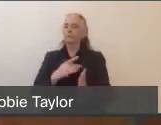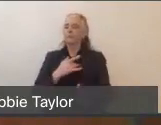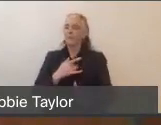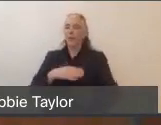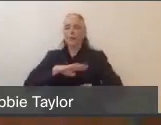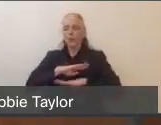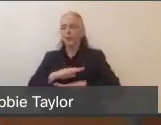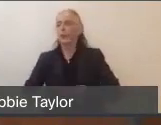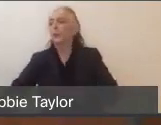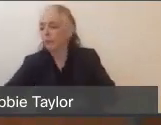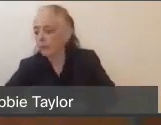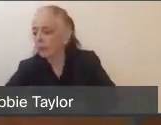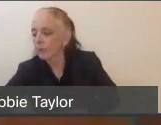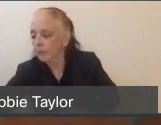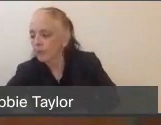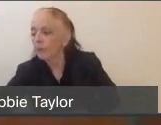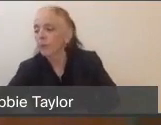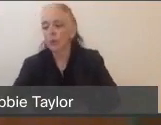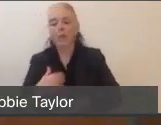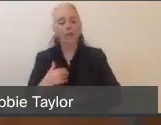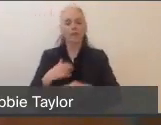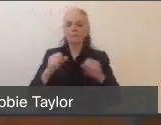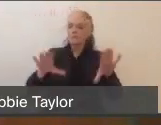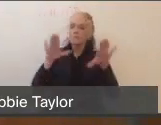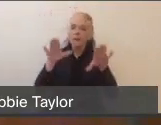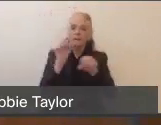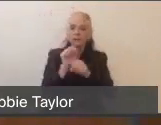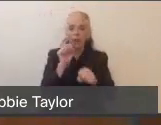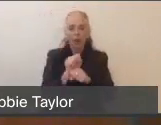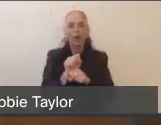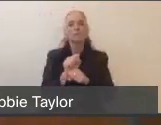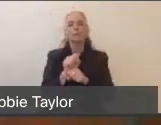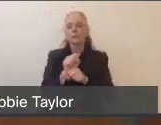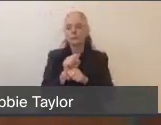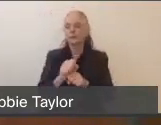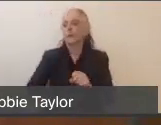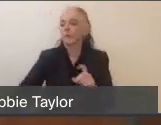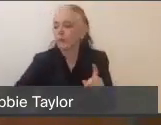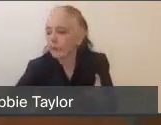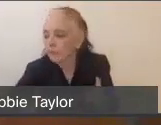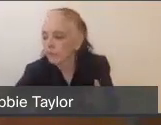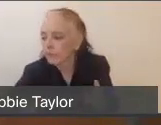And there are fruits that will be borne from it. The second takeaway is that,